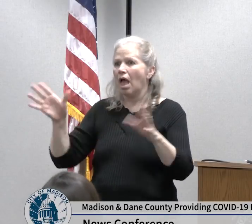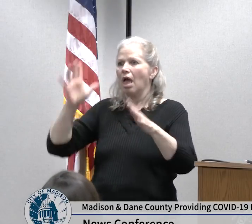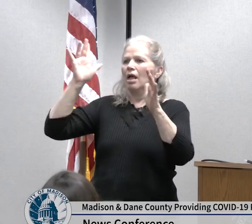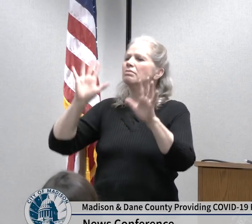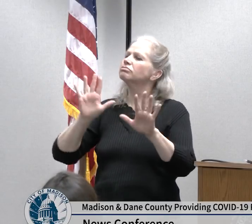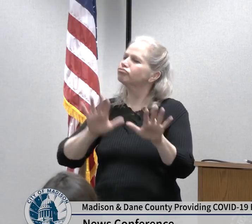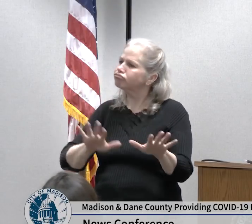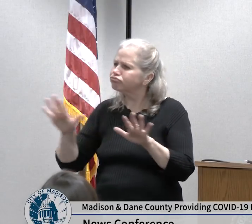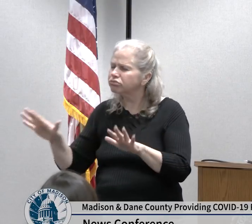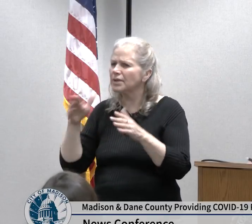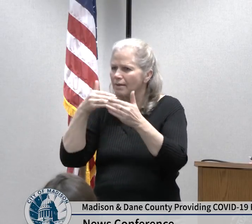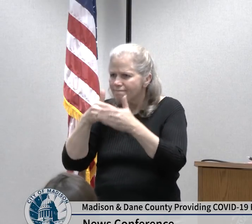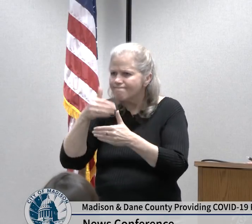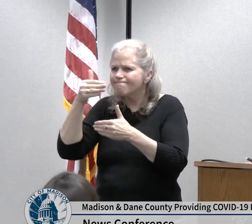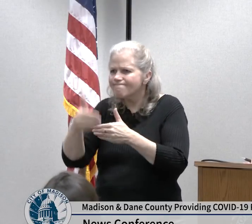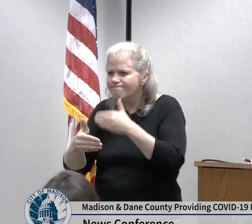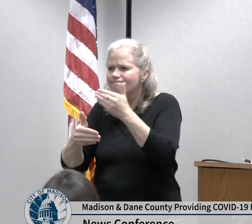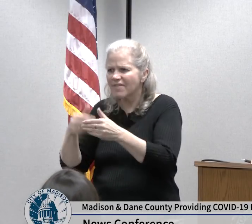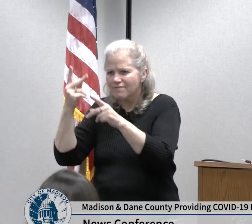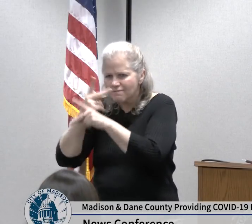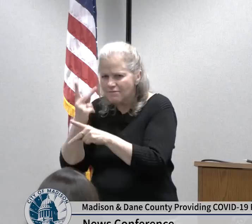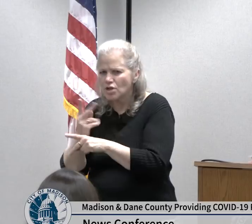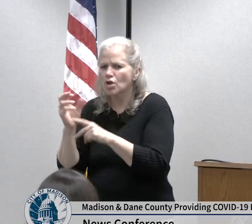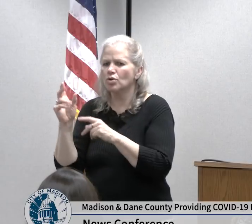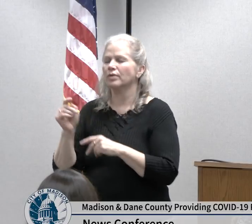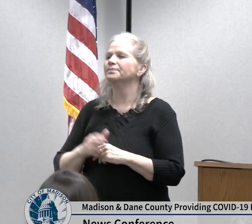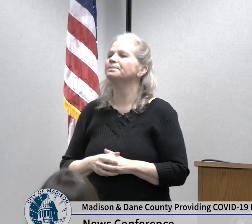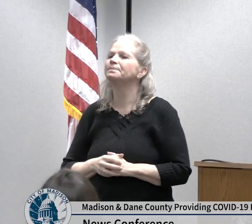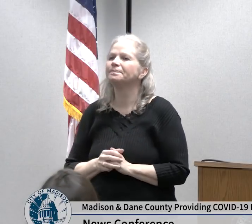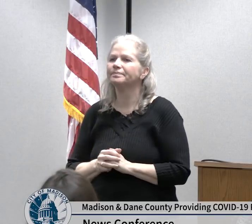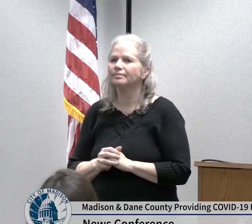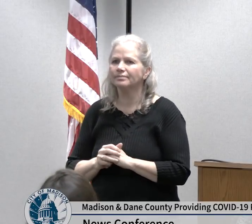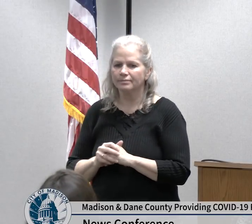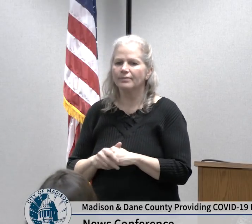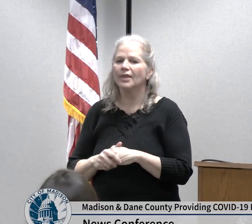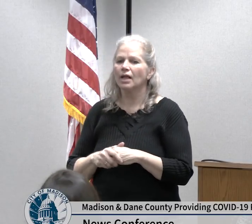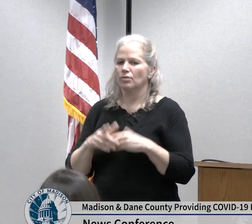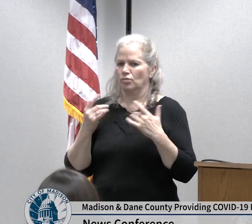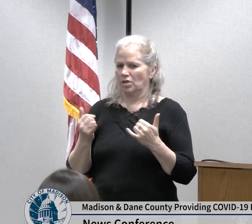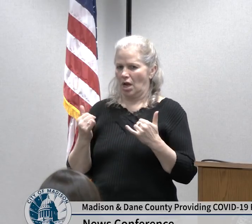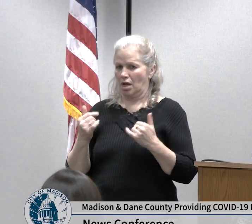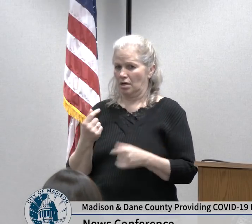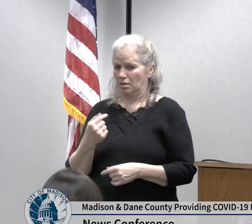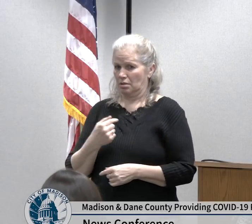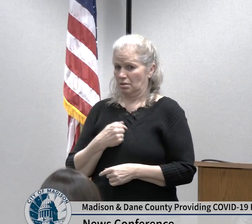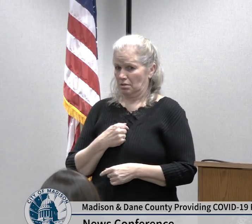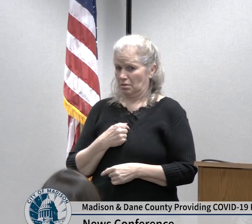department at this point we are no longer solely focused on the individual